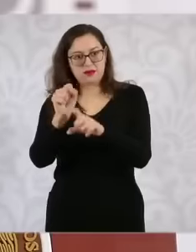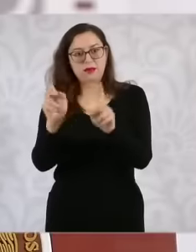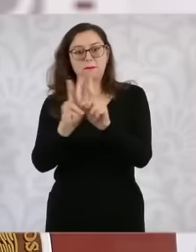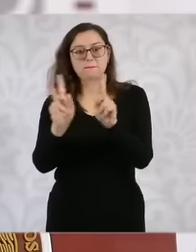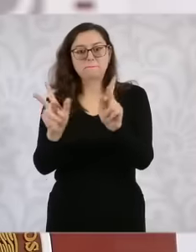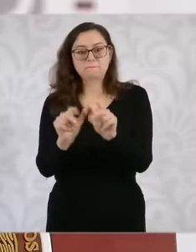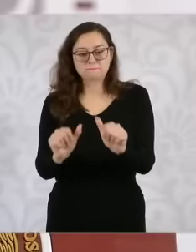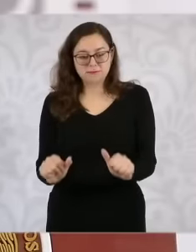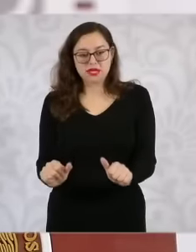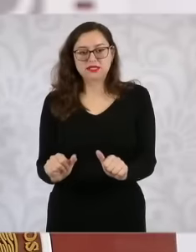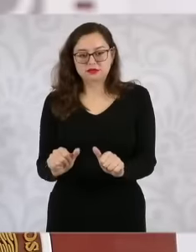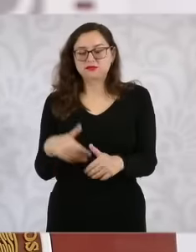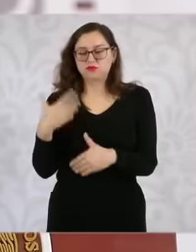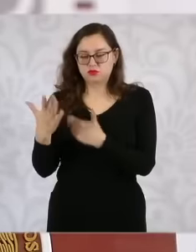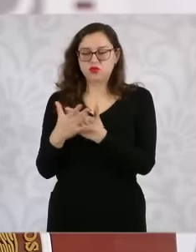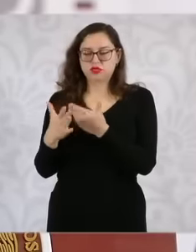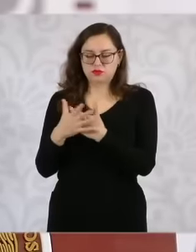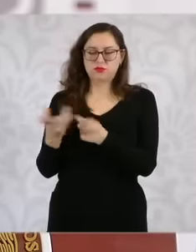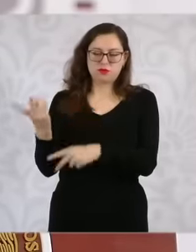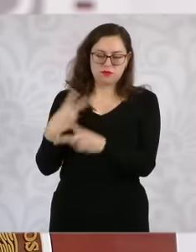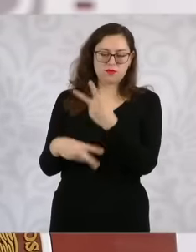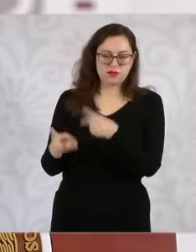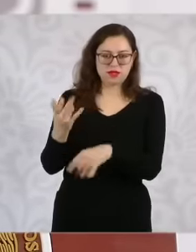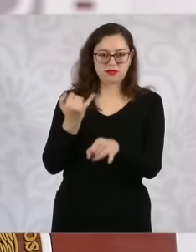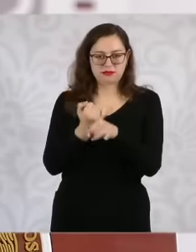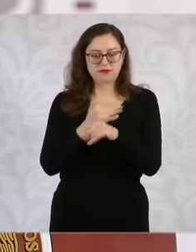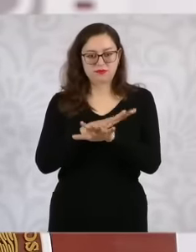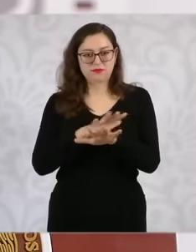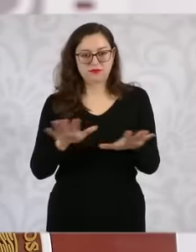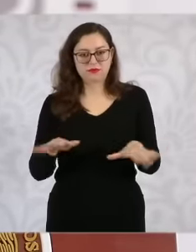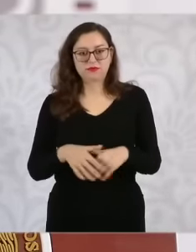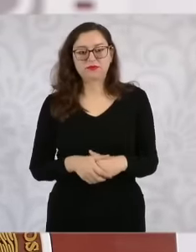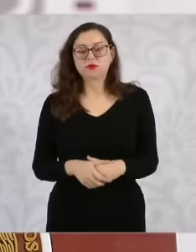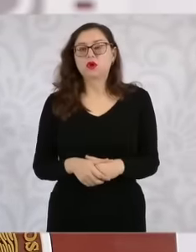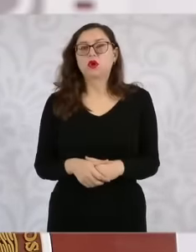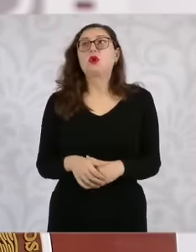We are going to invite you so that you can present the program. Today I have a meeting in the afternoon